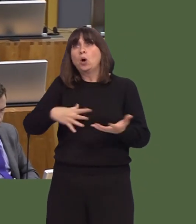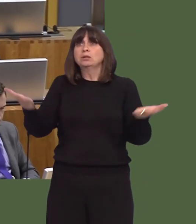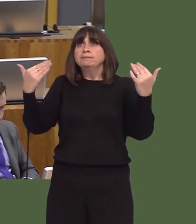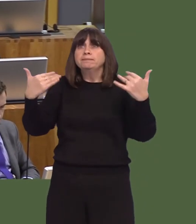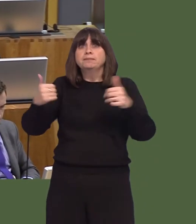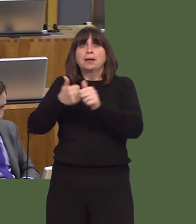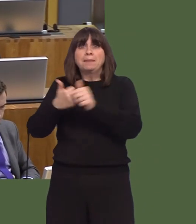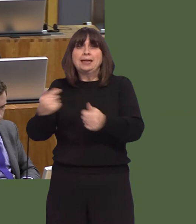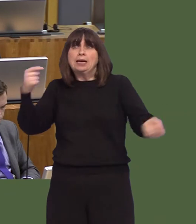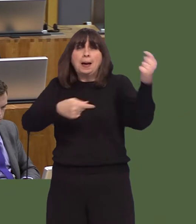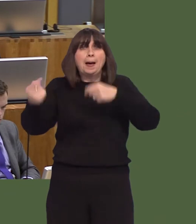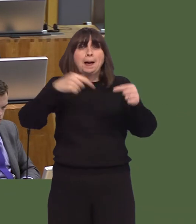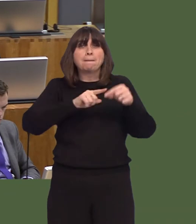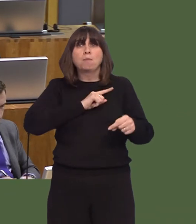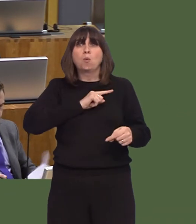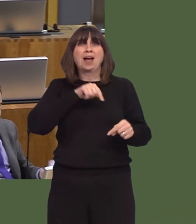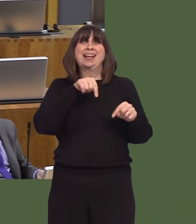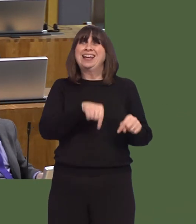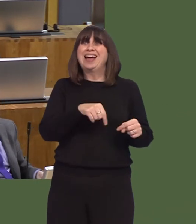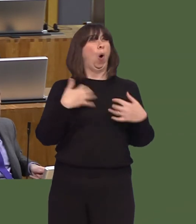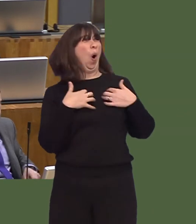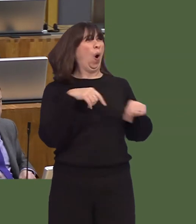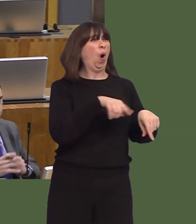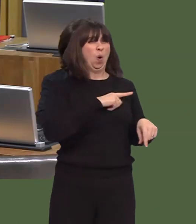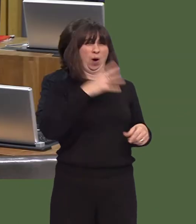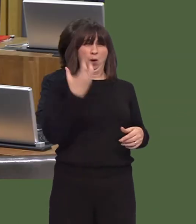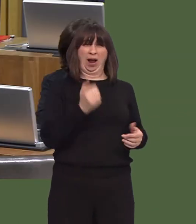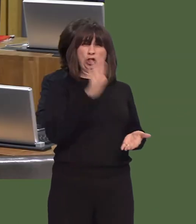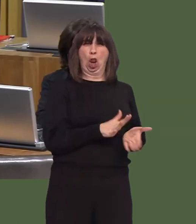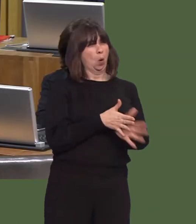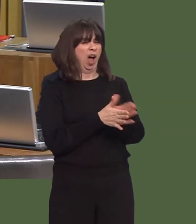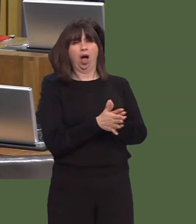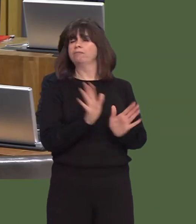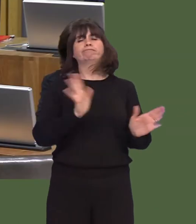into Wales based on the fact that we had lower wage rates than anywhere else in western Europe. Those days, thankfully, are gone.